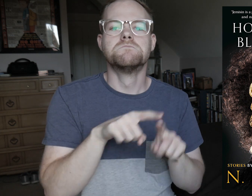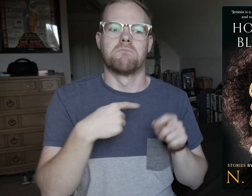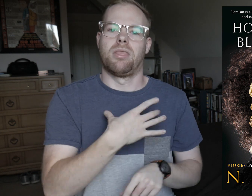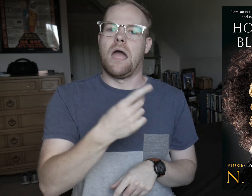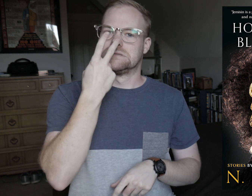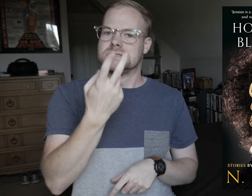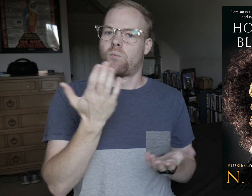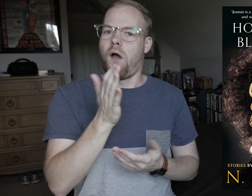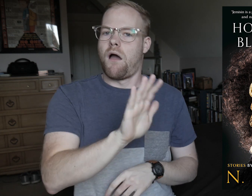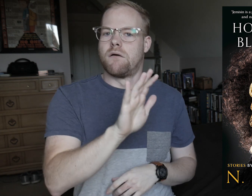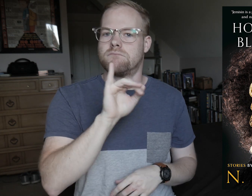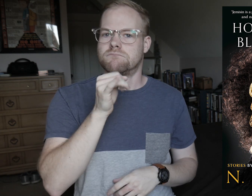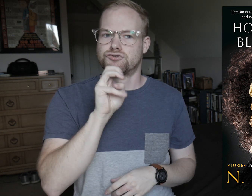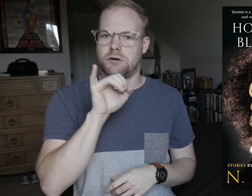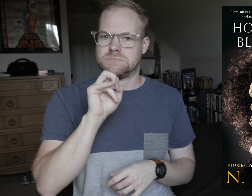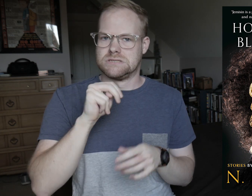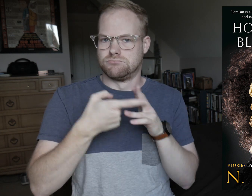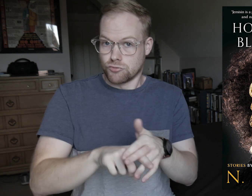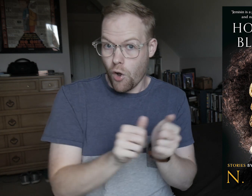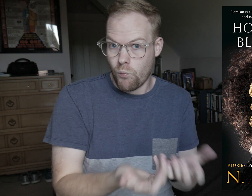But I liked seeing what Jemisin started with.